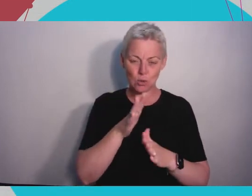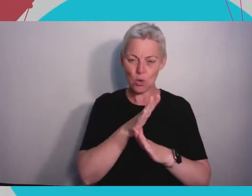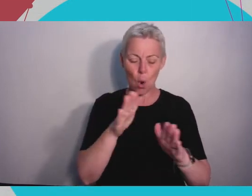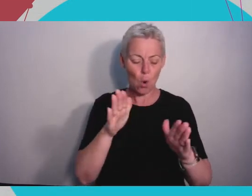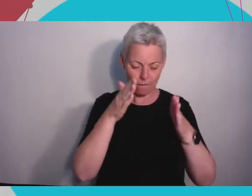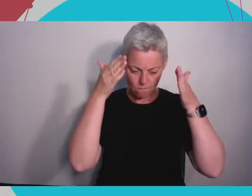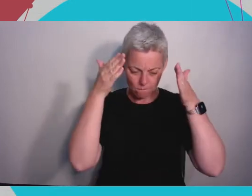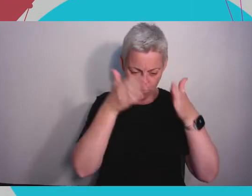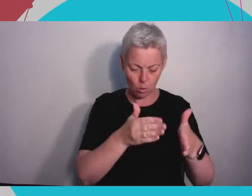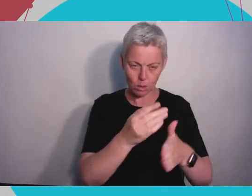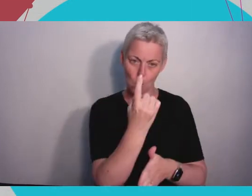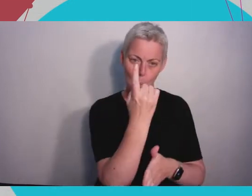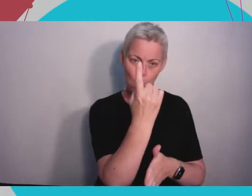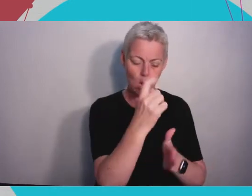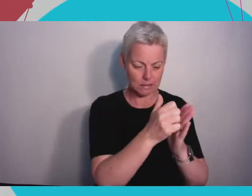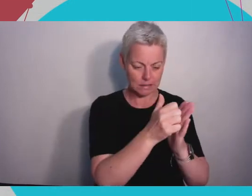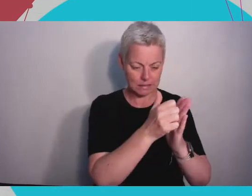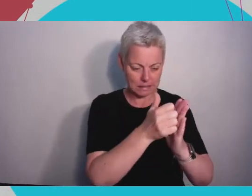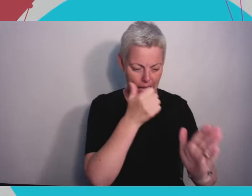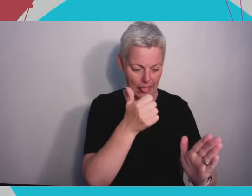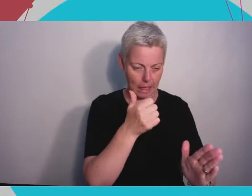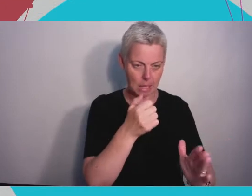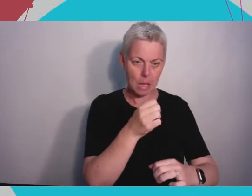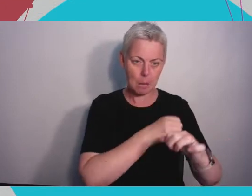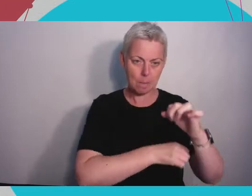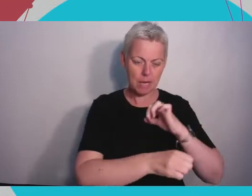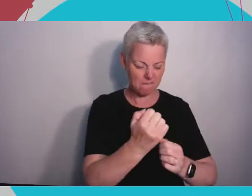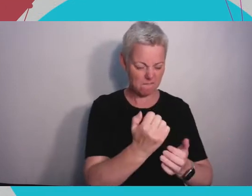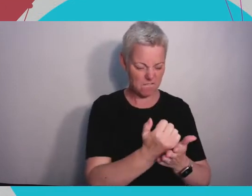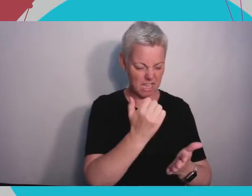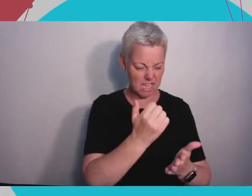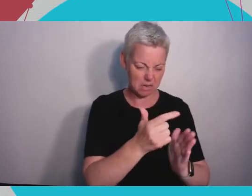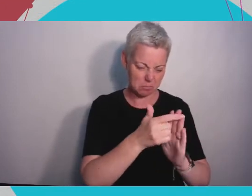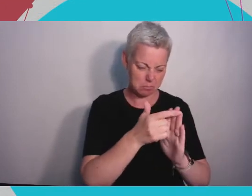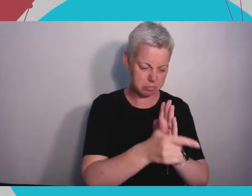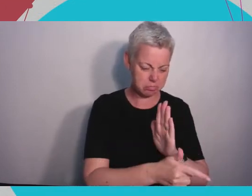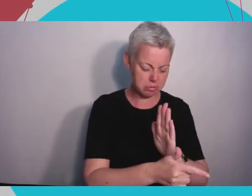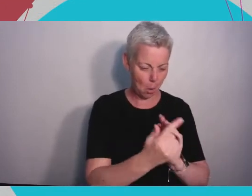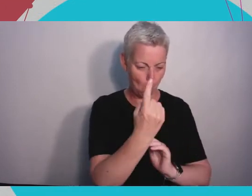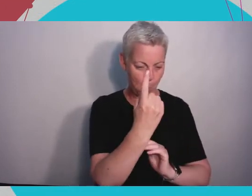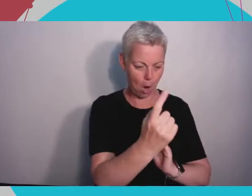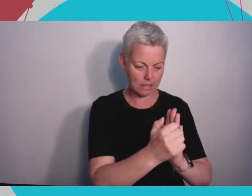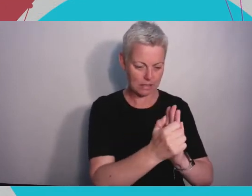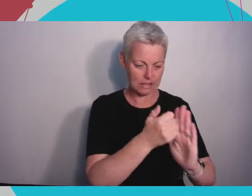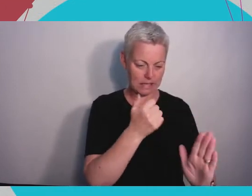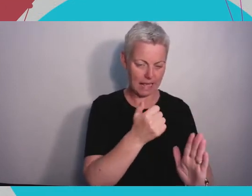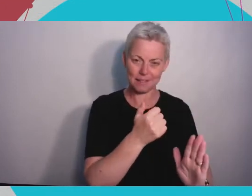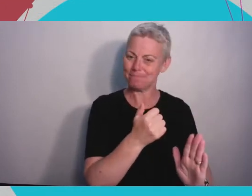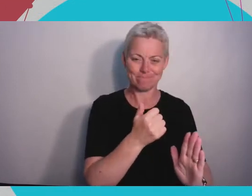good at one thing. In the future, I think diversity of experience and diversity of talent